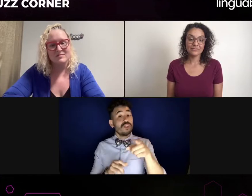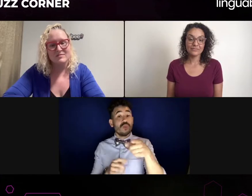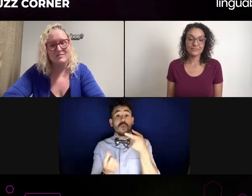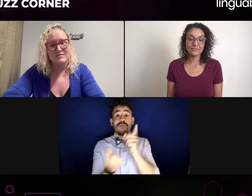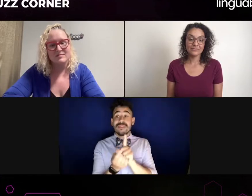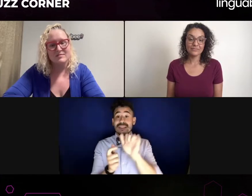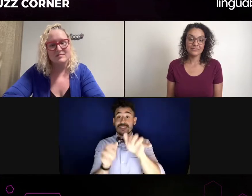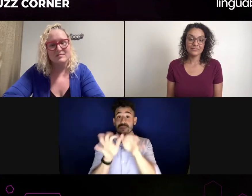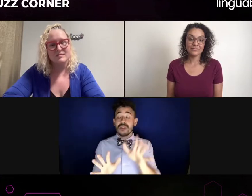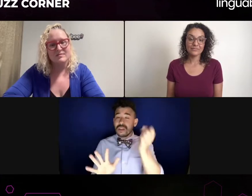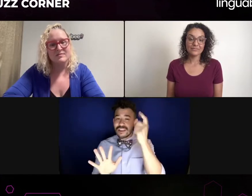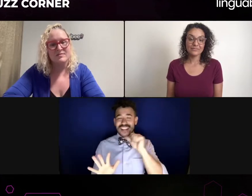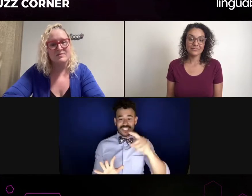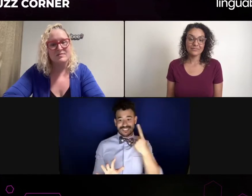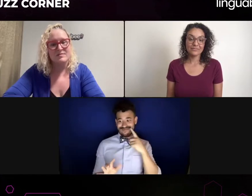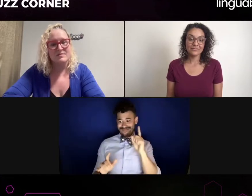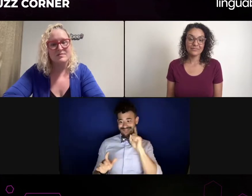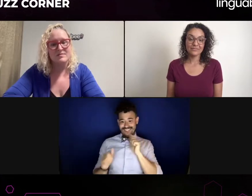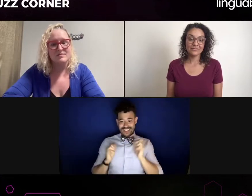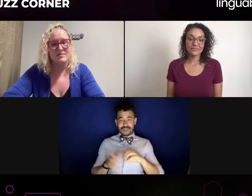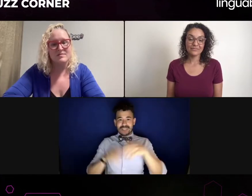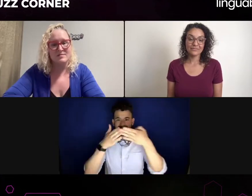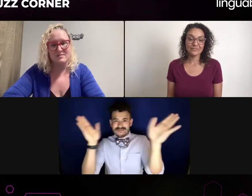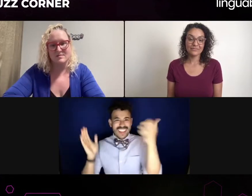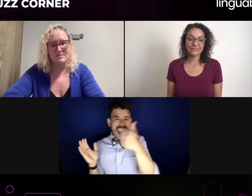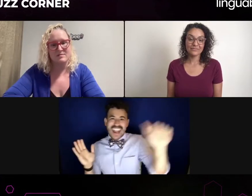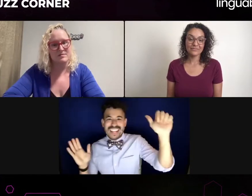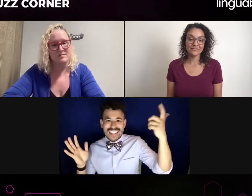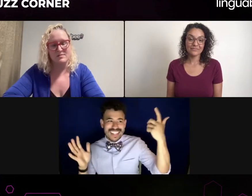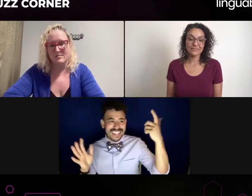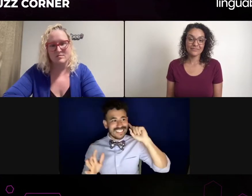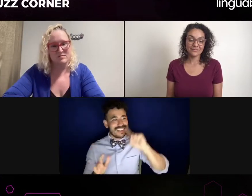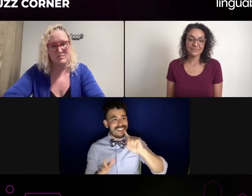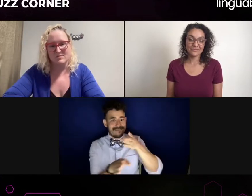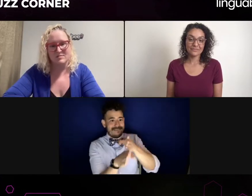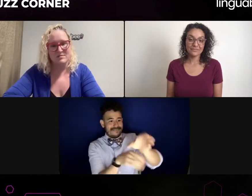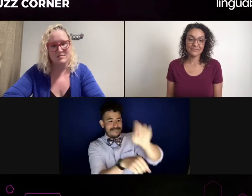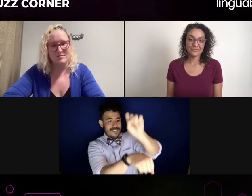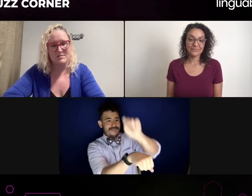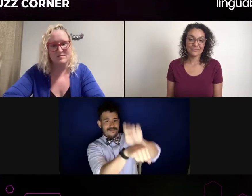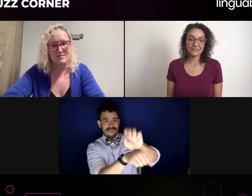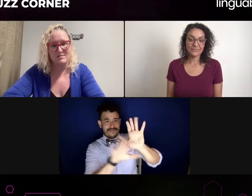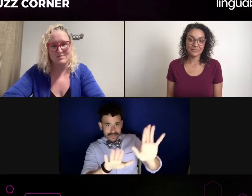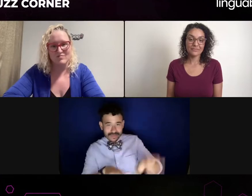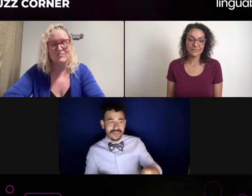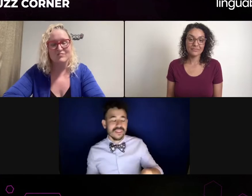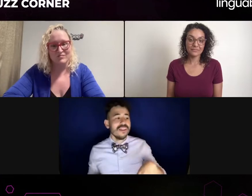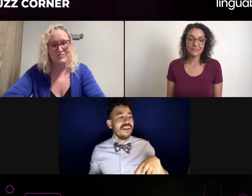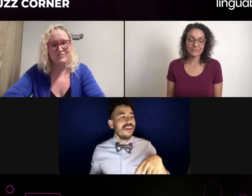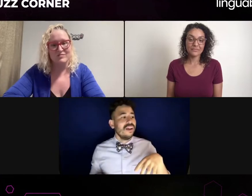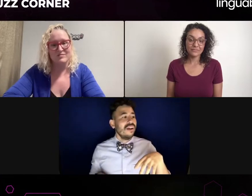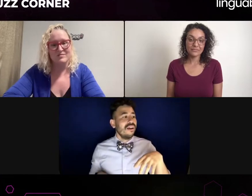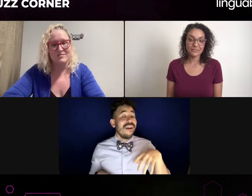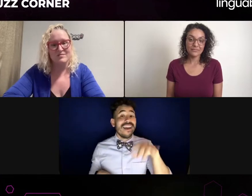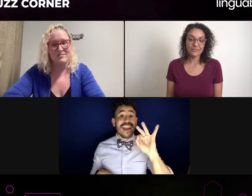I just have really, really appreciated this tonight. Thank you so much for sharing your experiences, Dickie. Thank you so much.